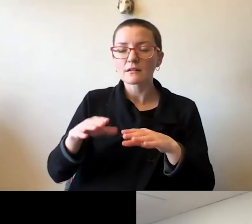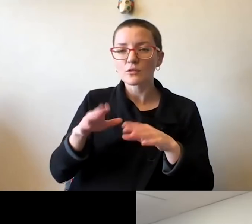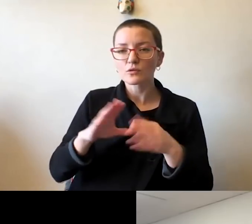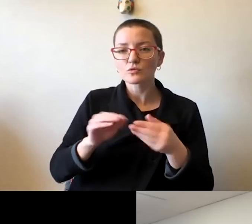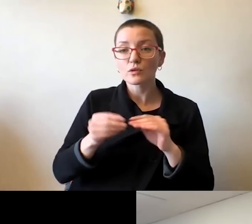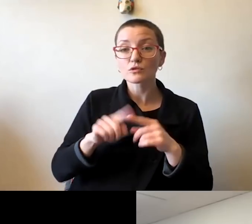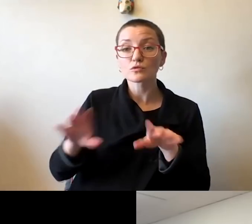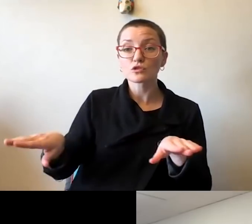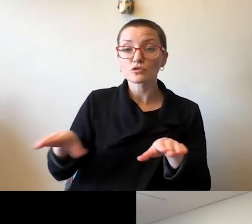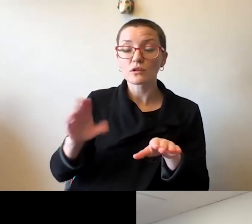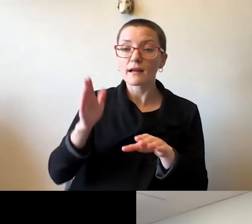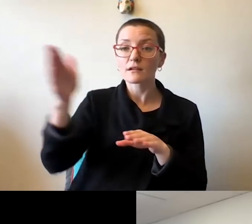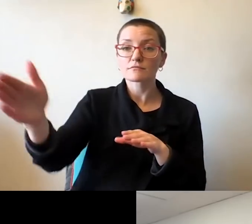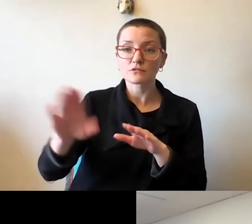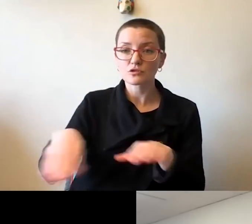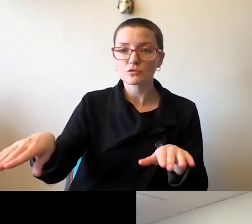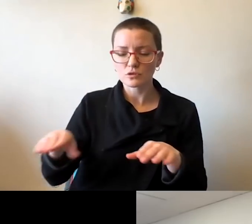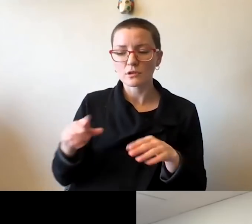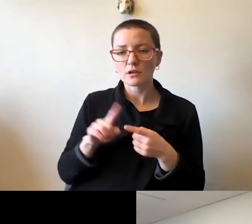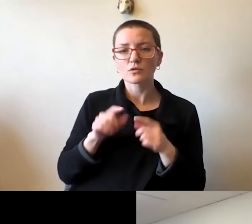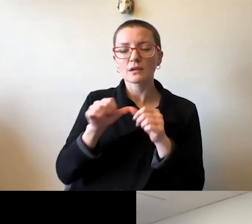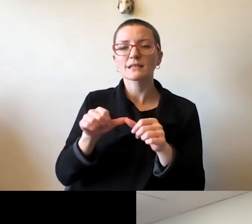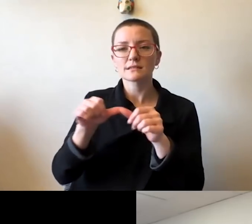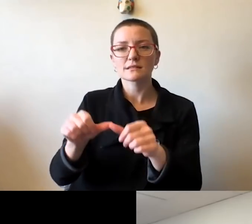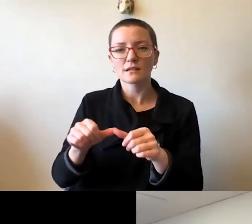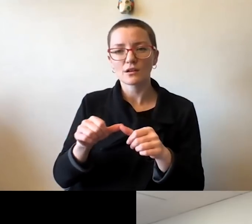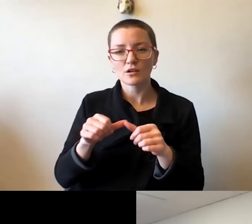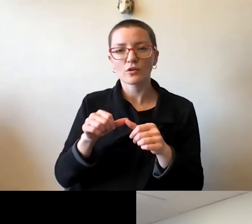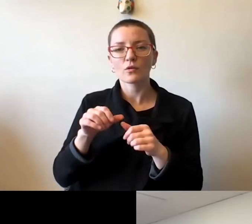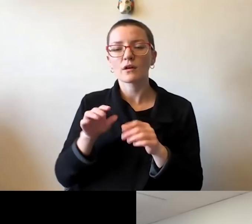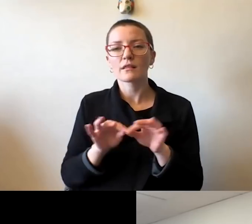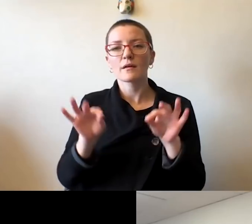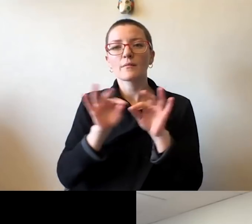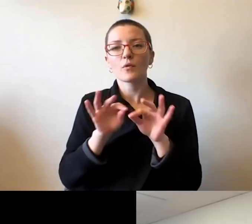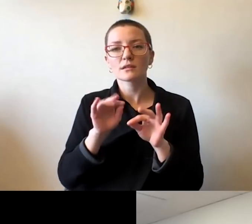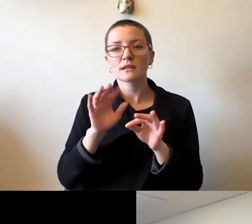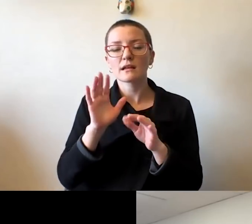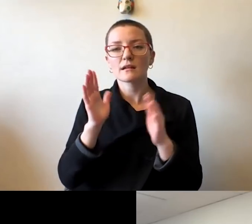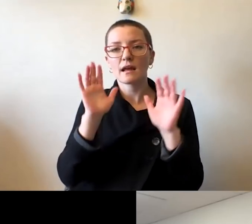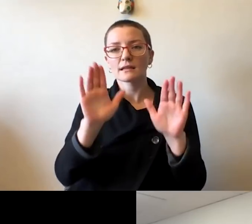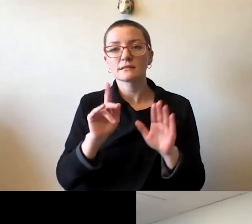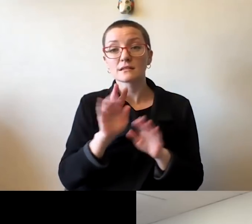that we continue the narrative about the excellence of the University of Illinois, Urbana-Champaign. Thank you so much.